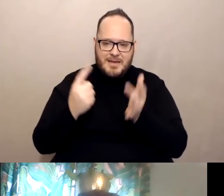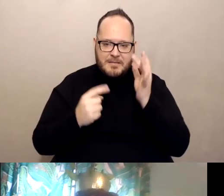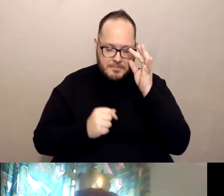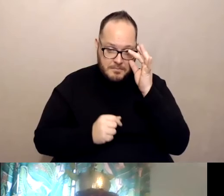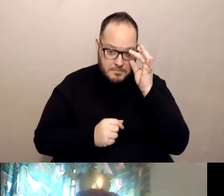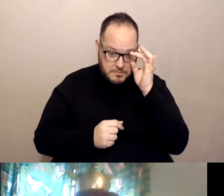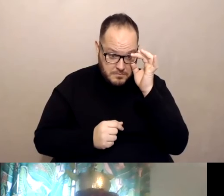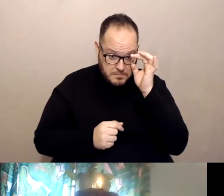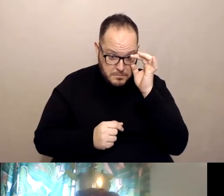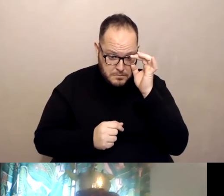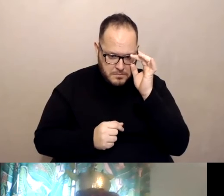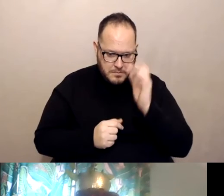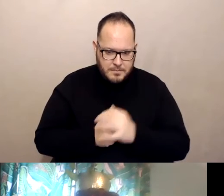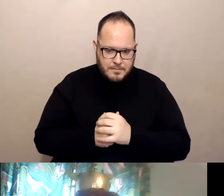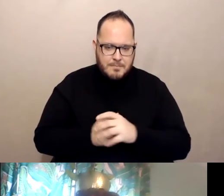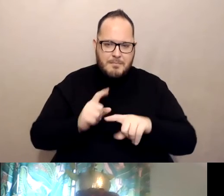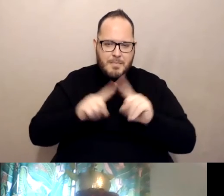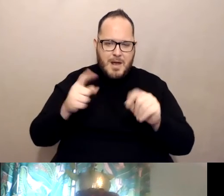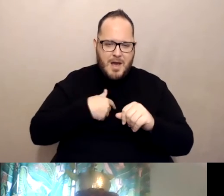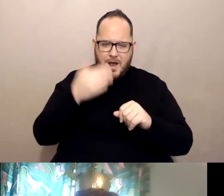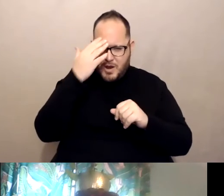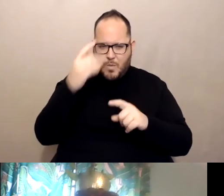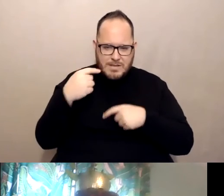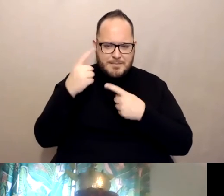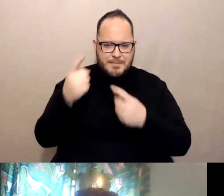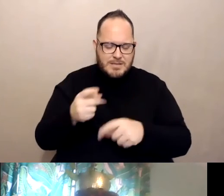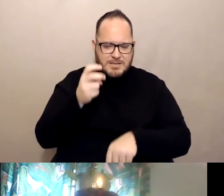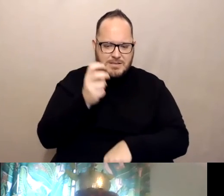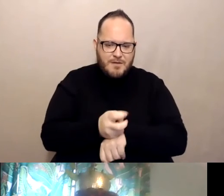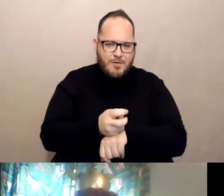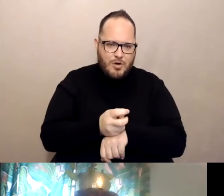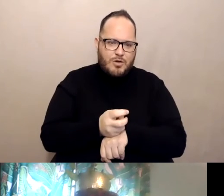But I know it's been difficult for some other counties.